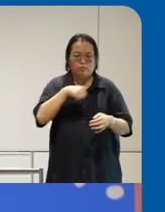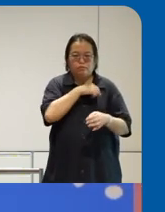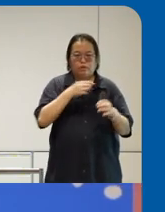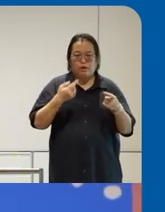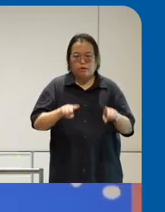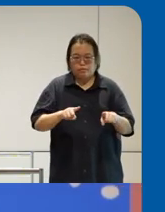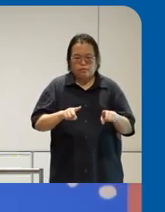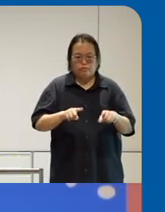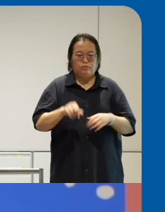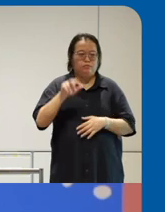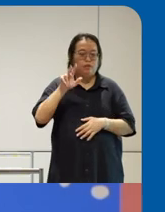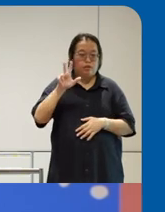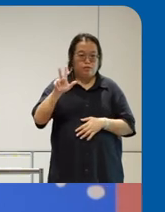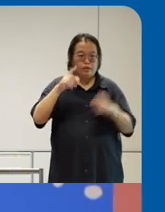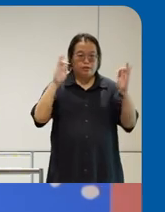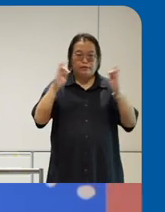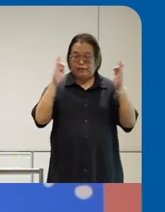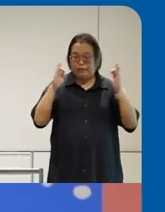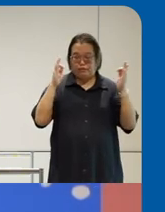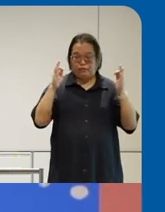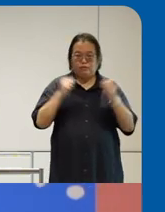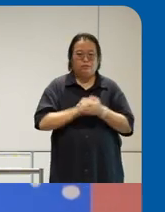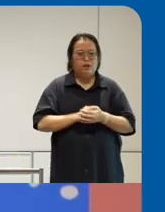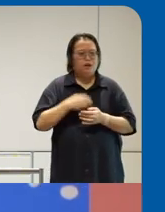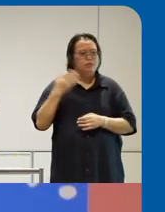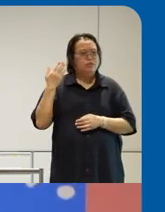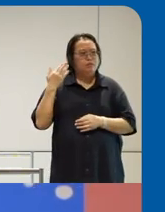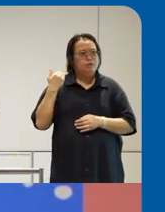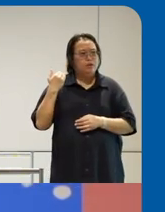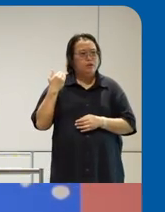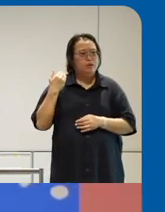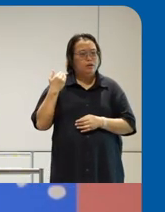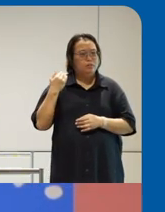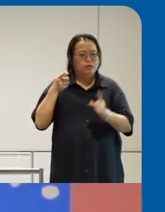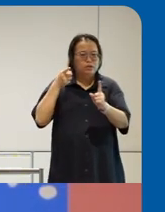of these festivals and the last run we had I think we hit most of uh I think we had at least